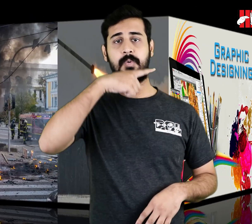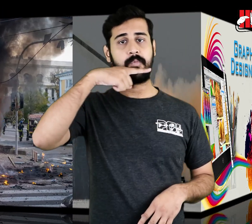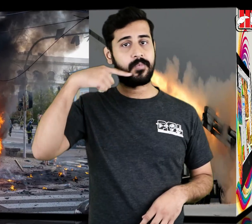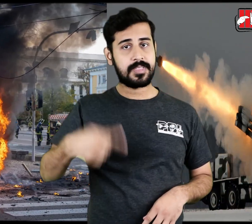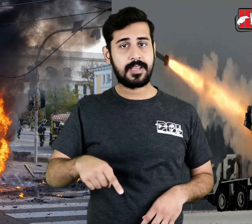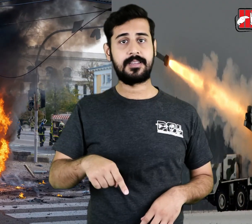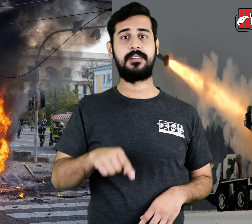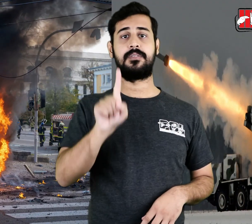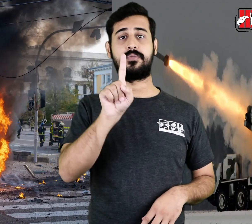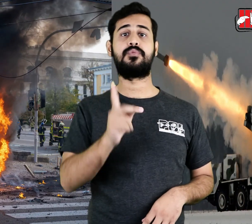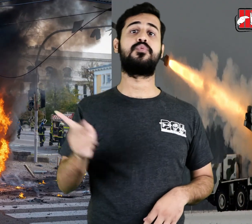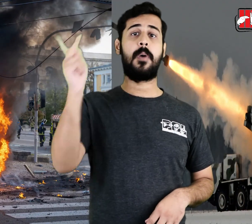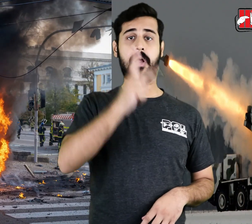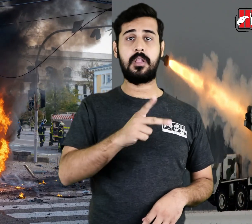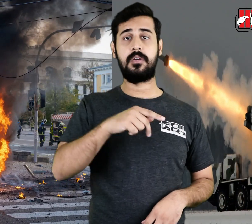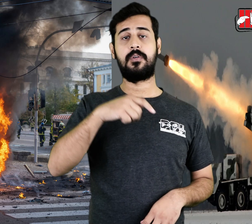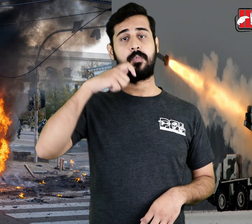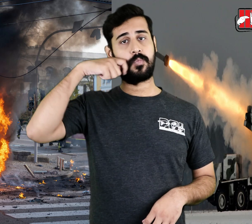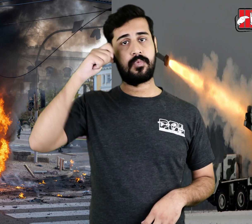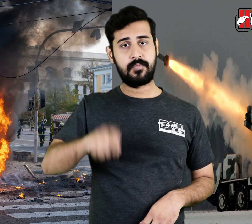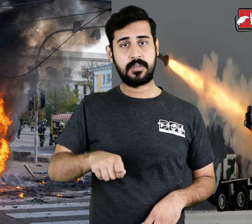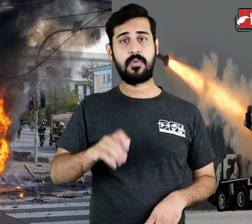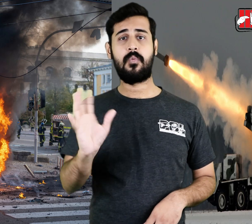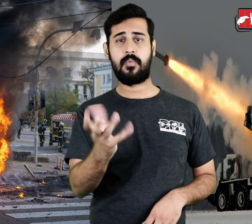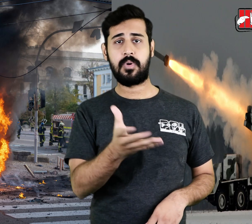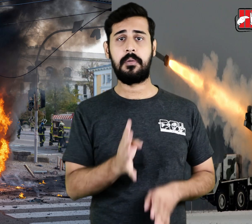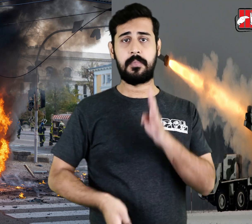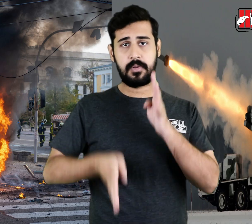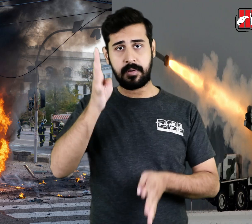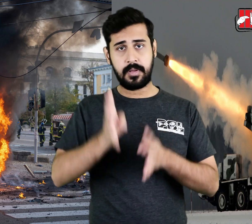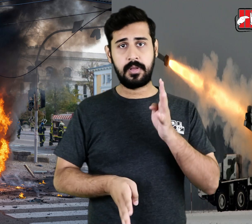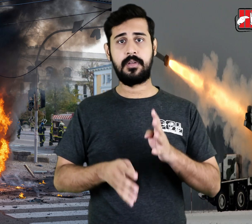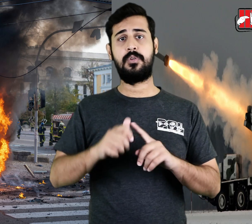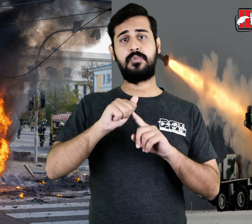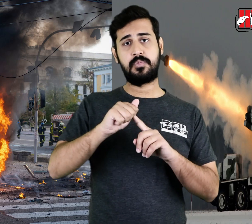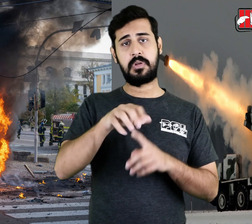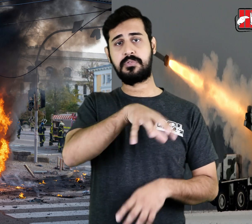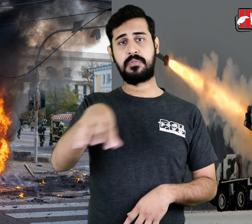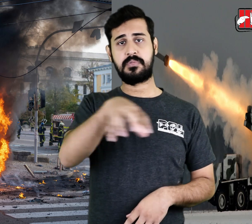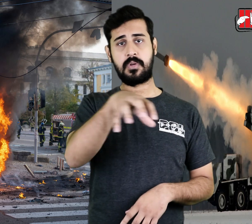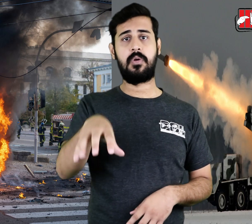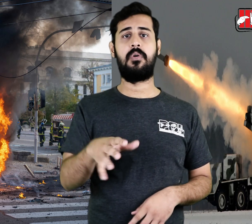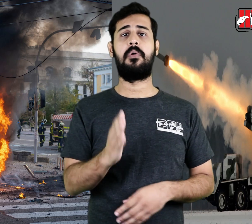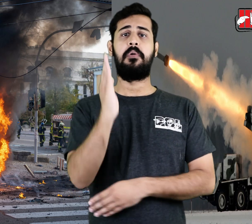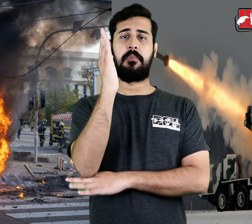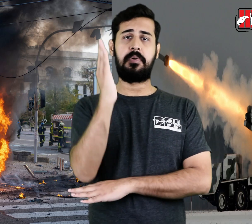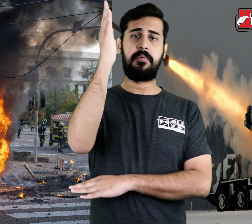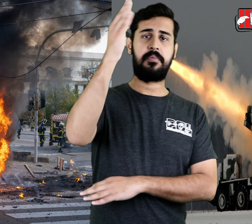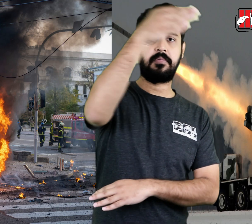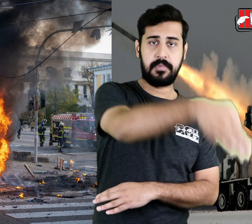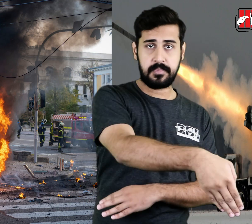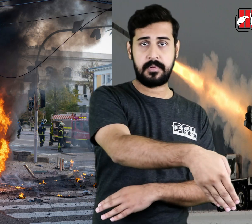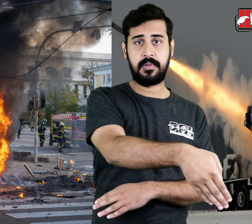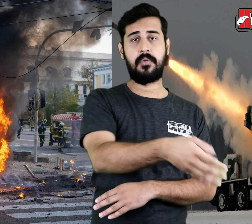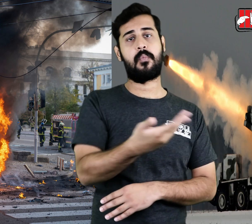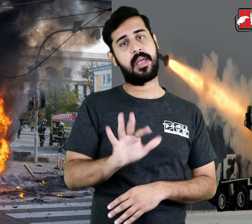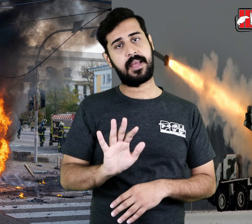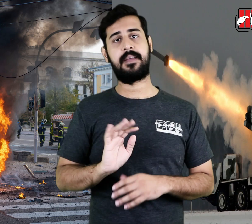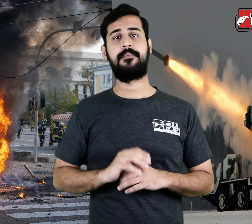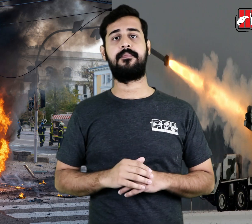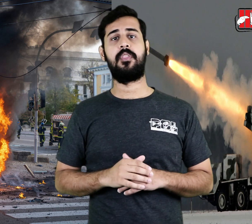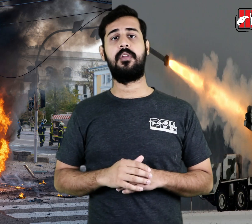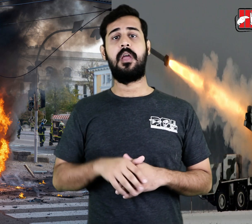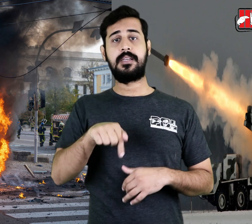Russia once again targeted important installations in different cities of Ukraine with missile attacks.